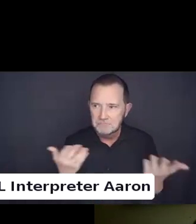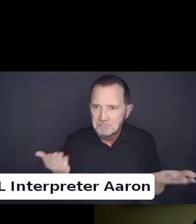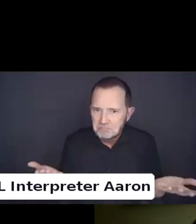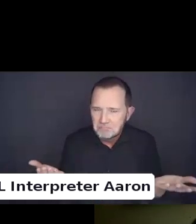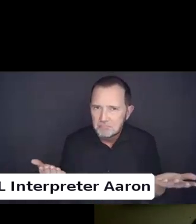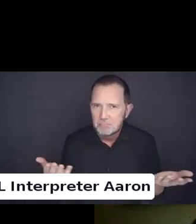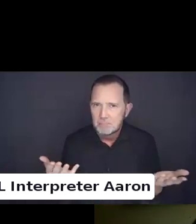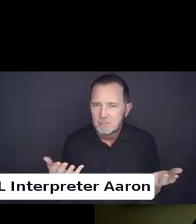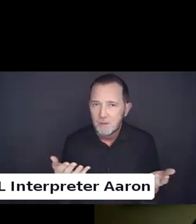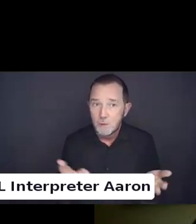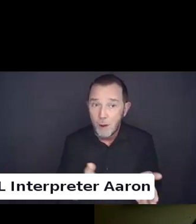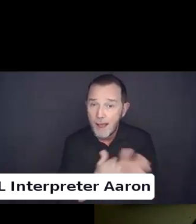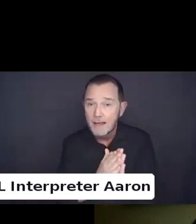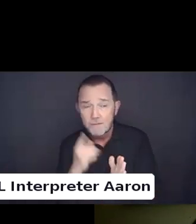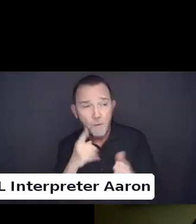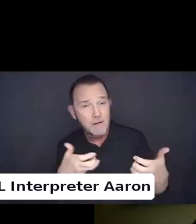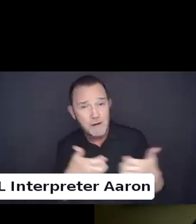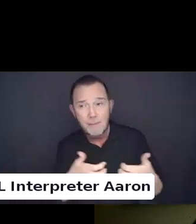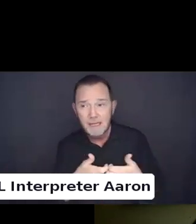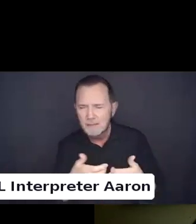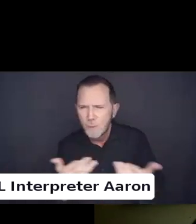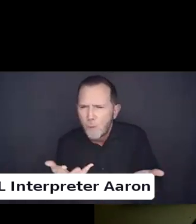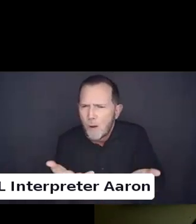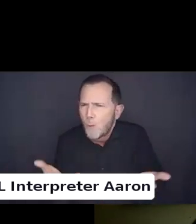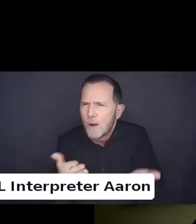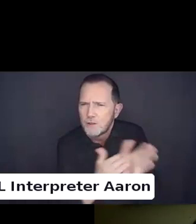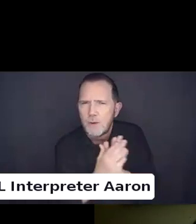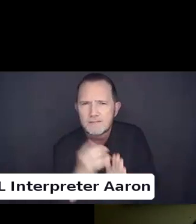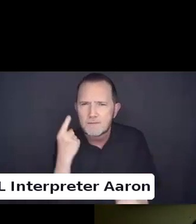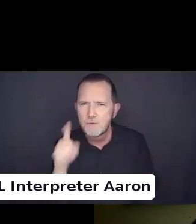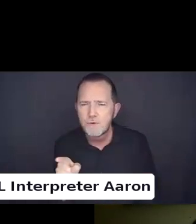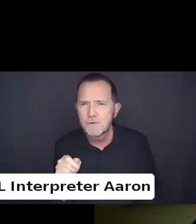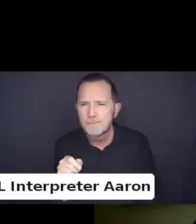That seems to be what I am seeing.